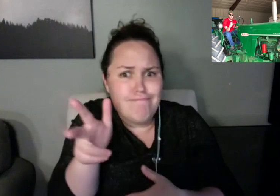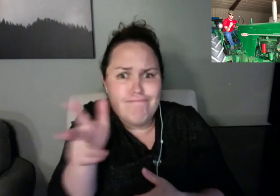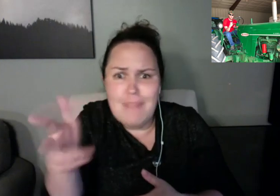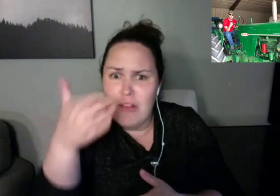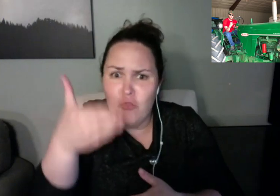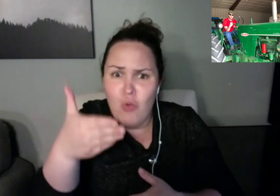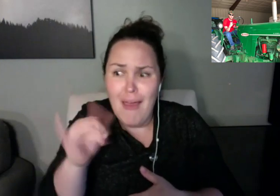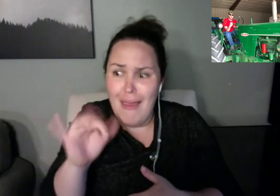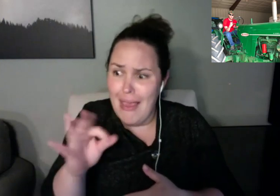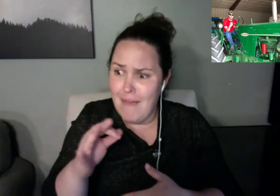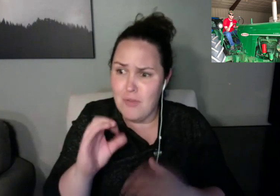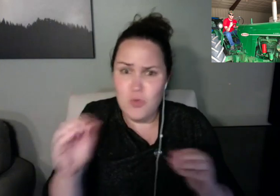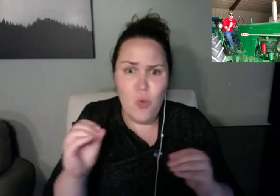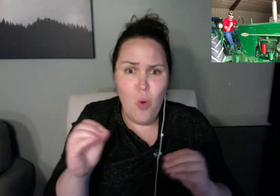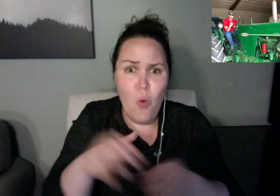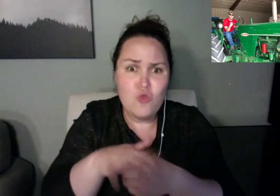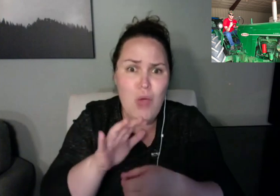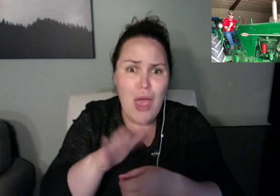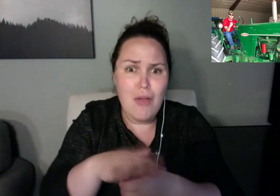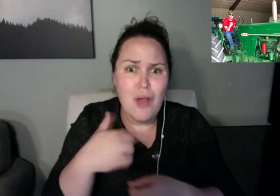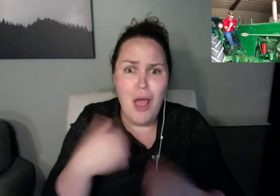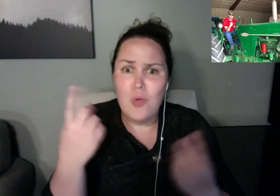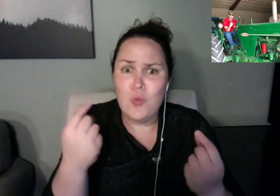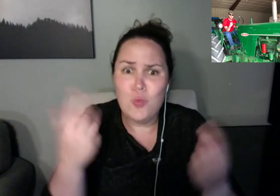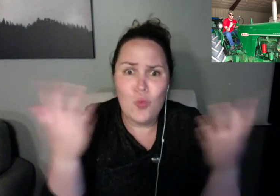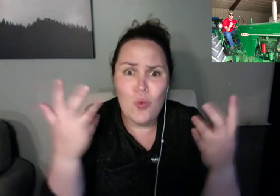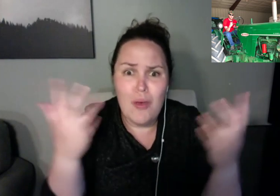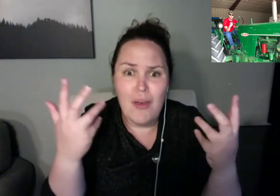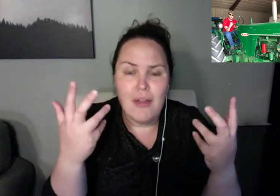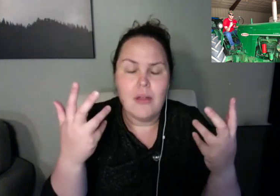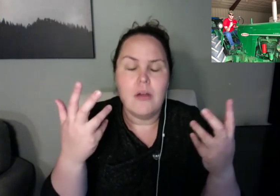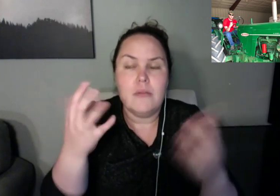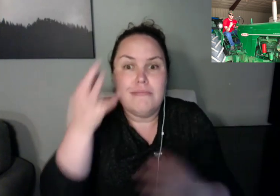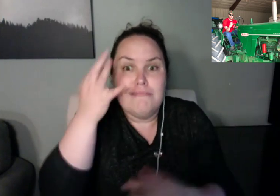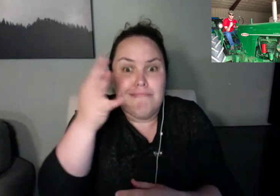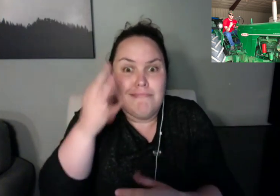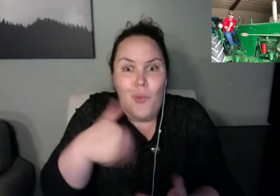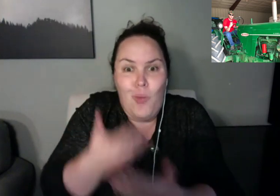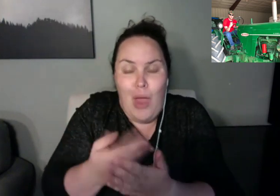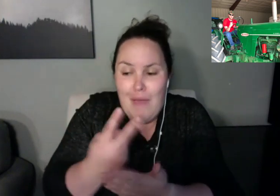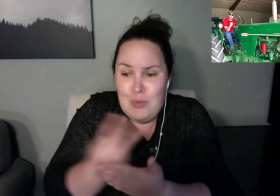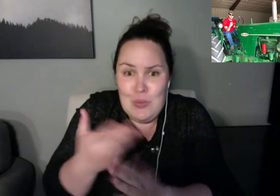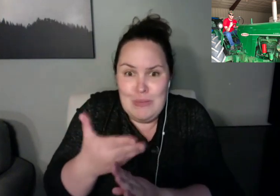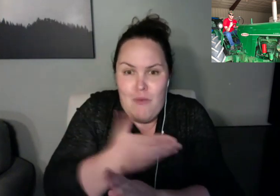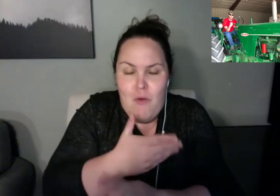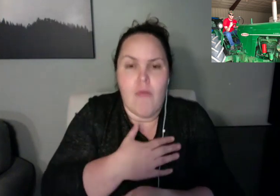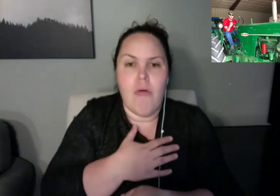Is that better? >> Eme: Yeah. Am I on now? >> Yeah. You re talking Eme: Oh, okay.